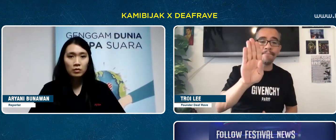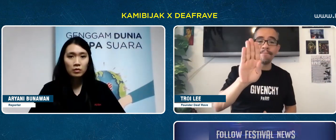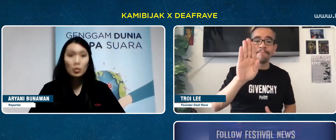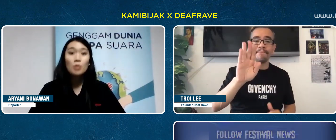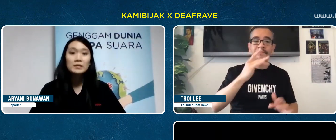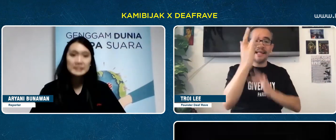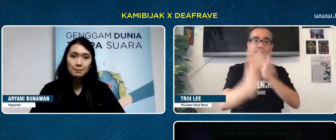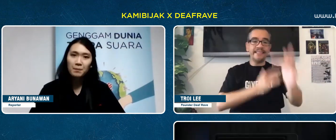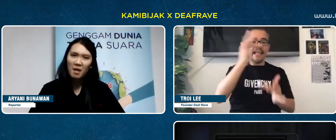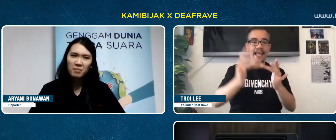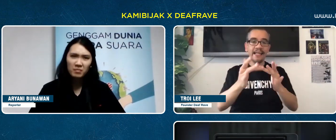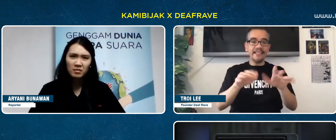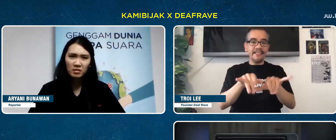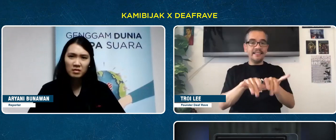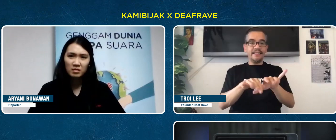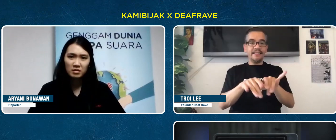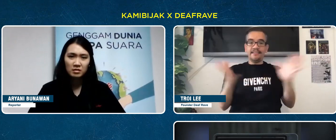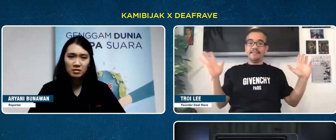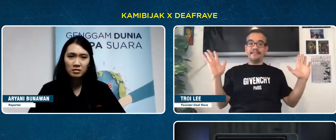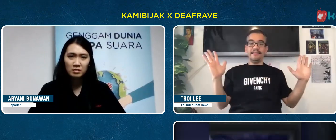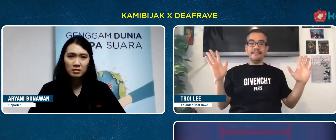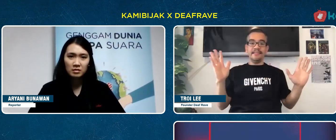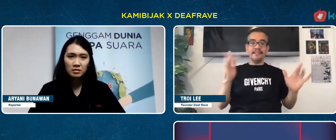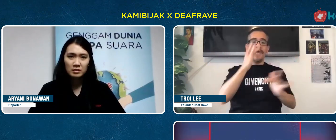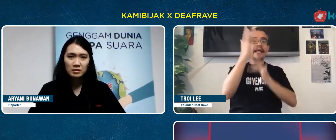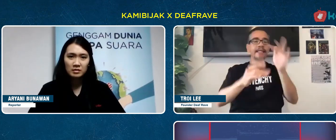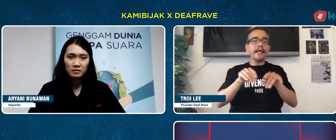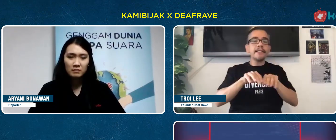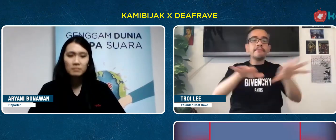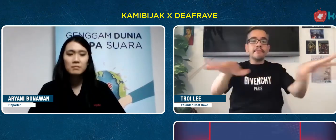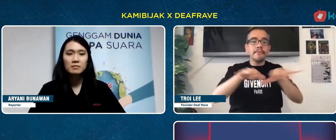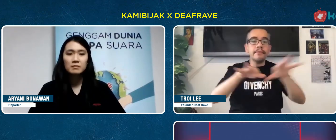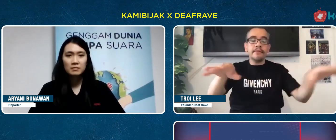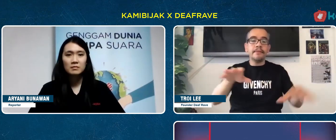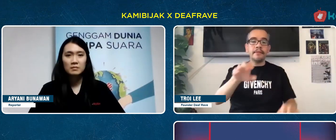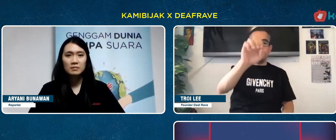Only on the internet. by online.